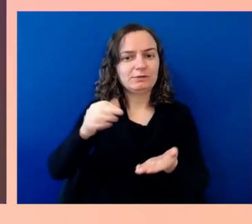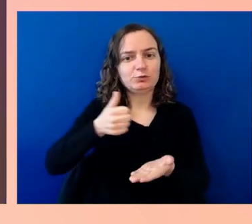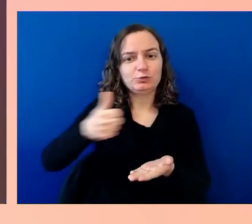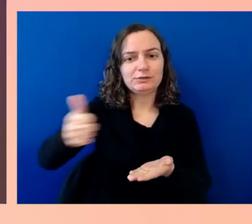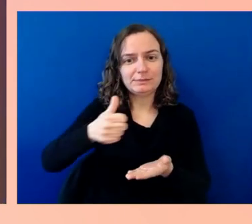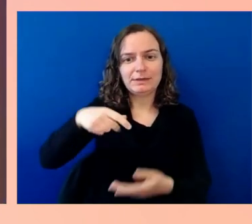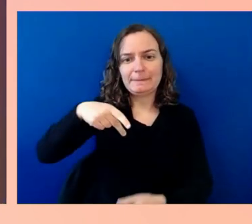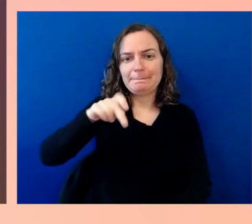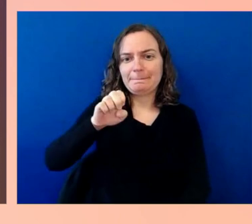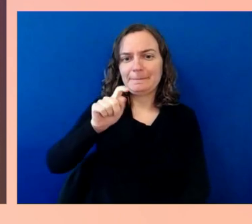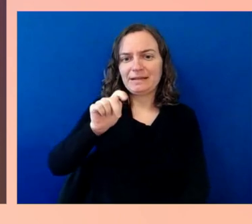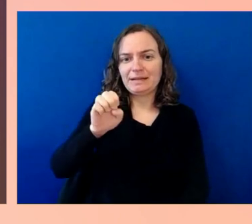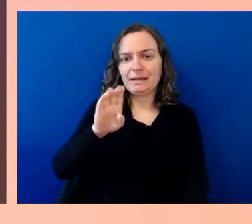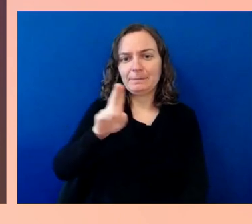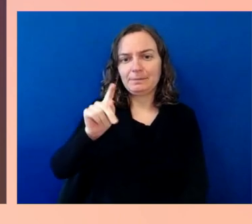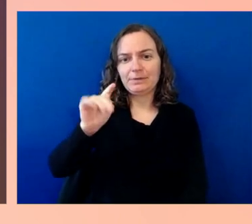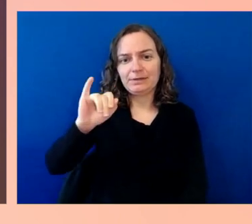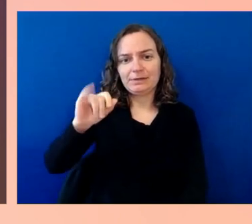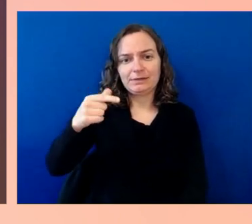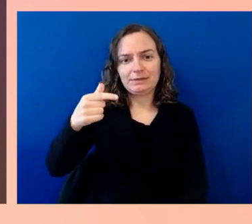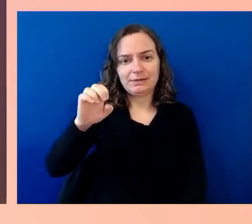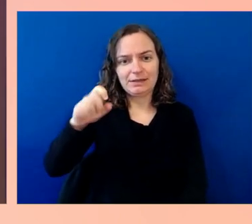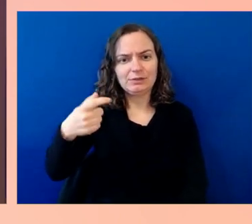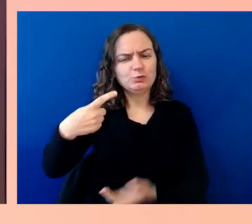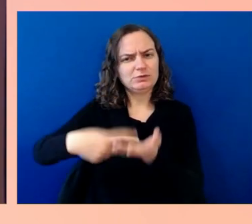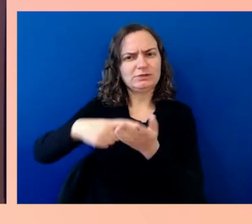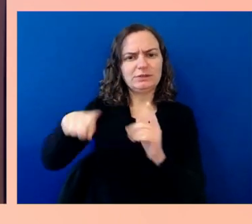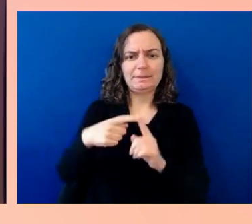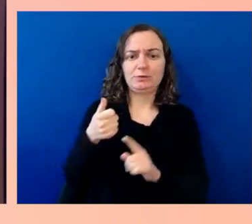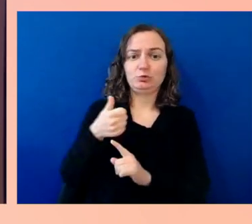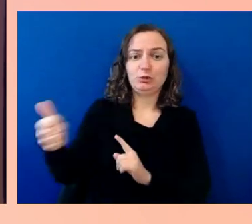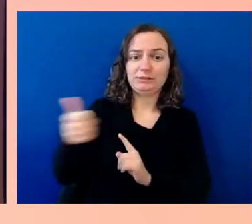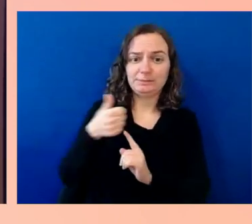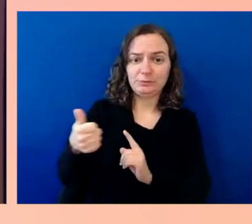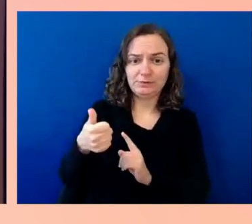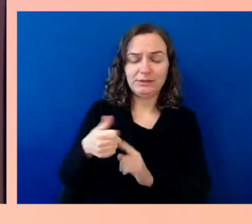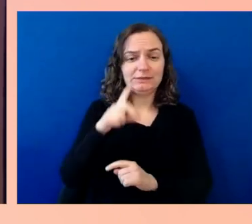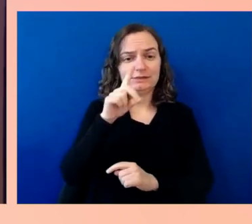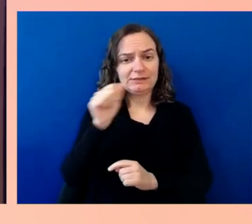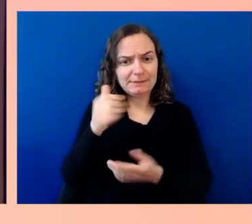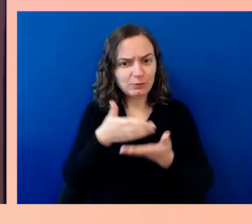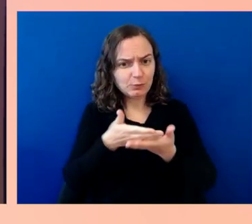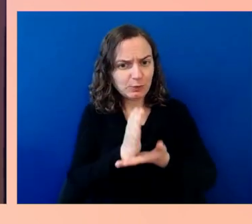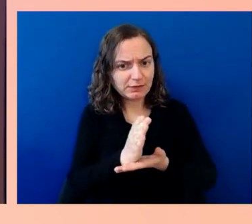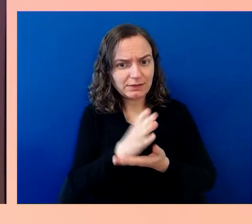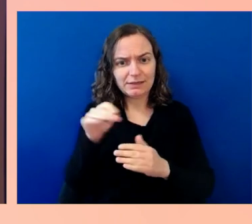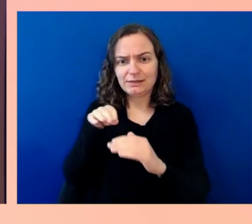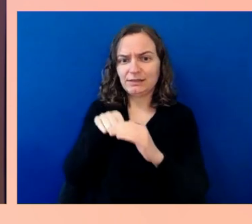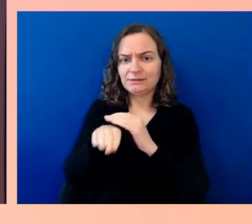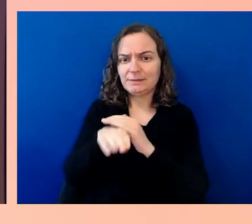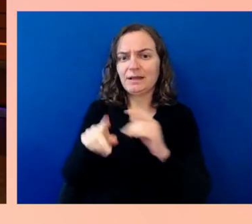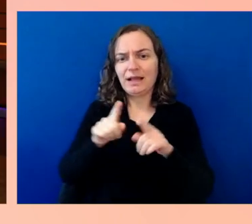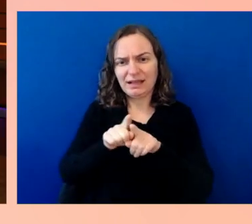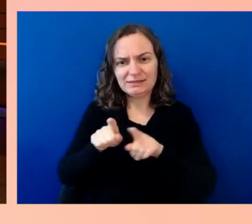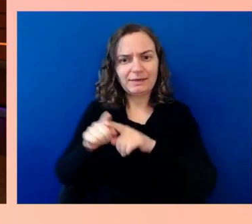and accessibility as a fundamental right. Roll on. Thank you, Jenny.